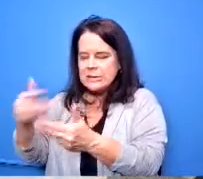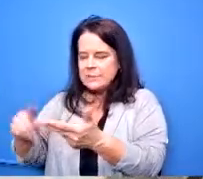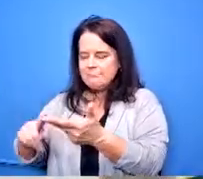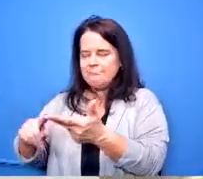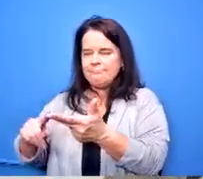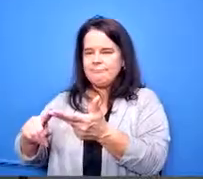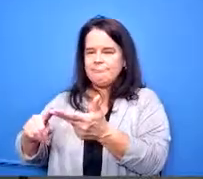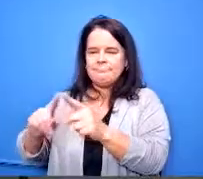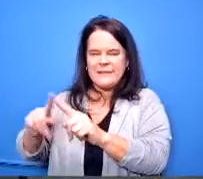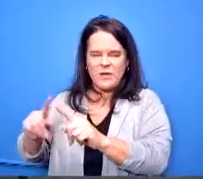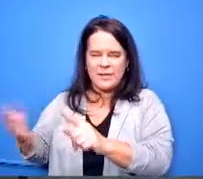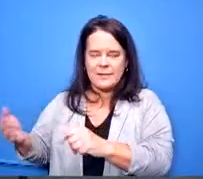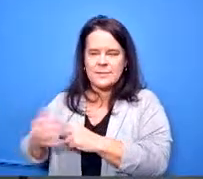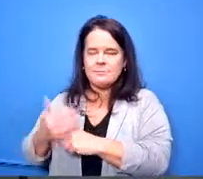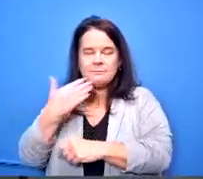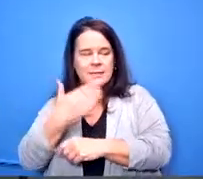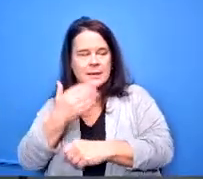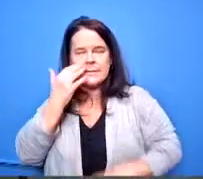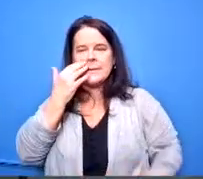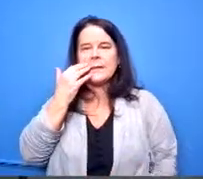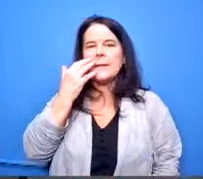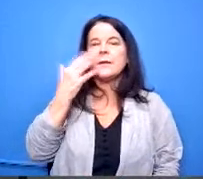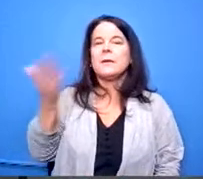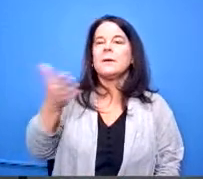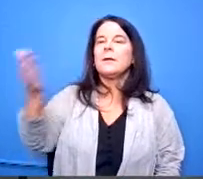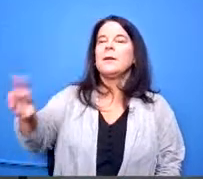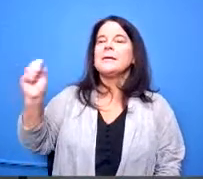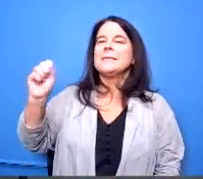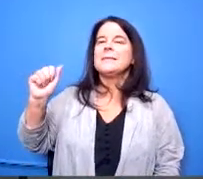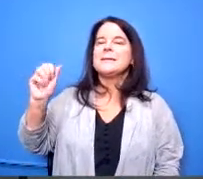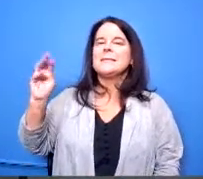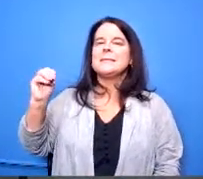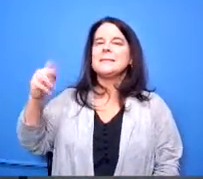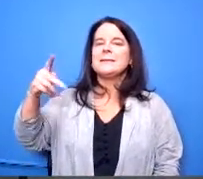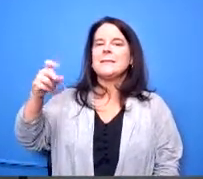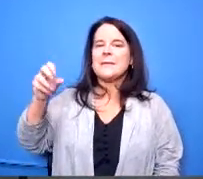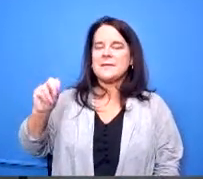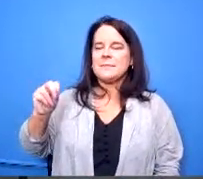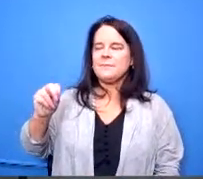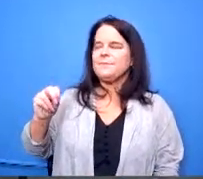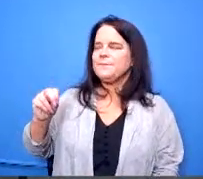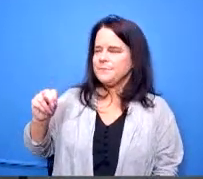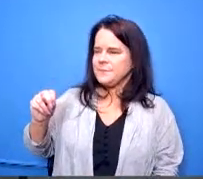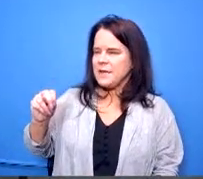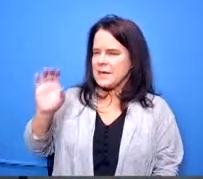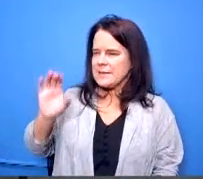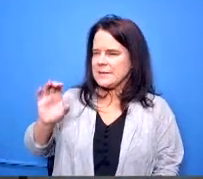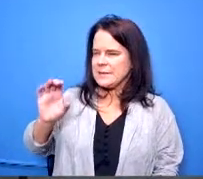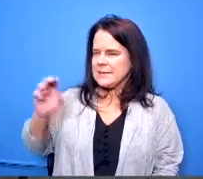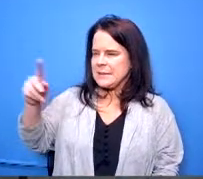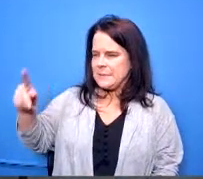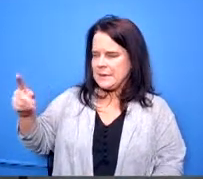board member samson thank you mr president dr lawley with the ccp offering in your